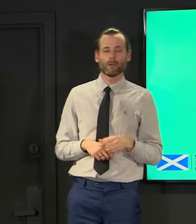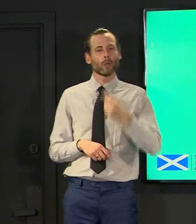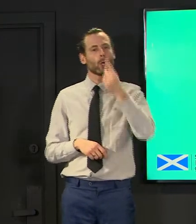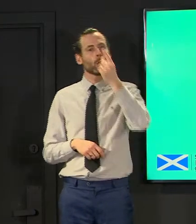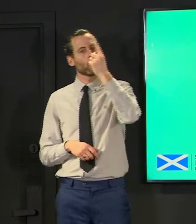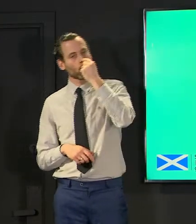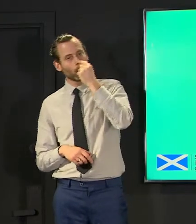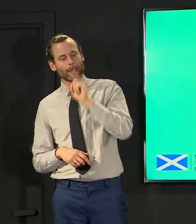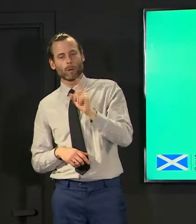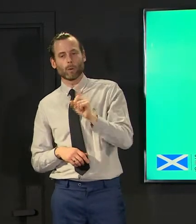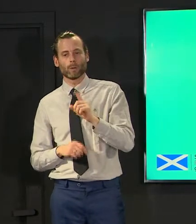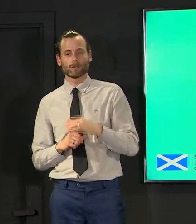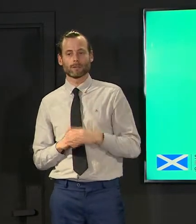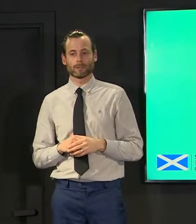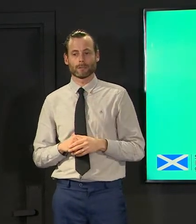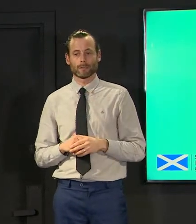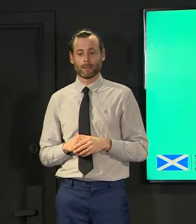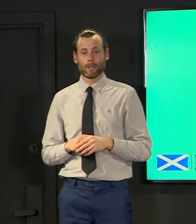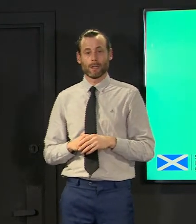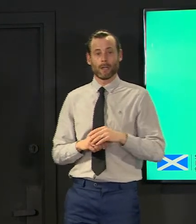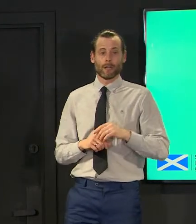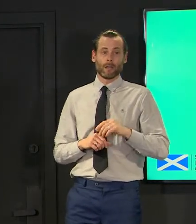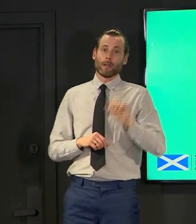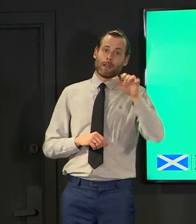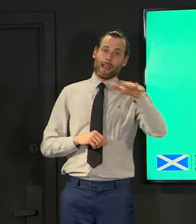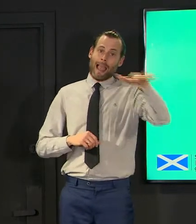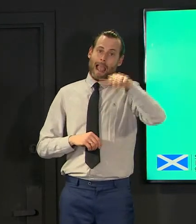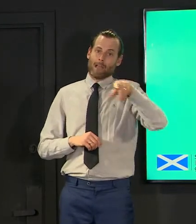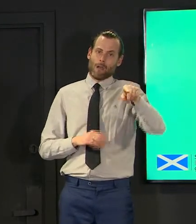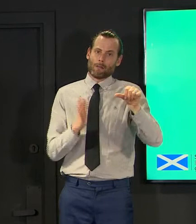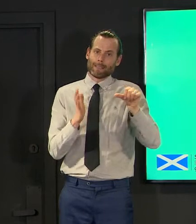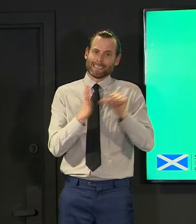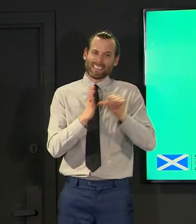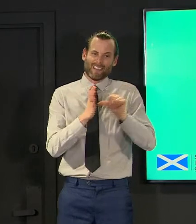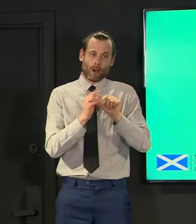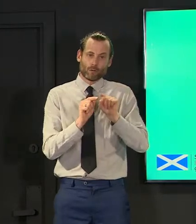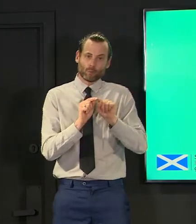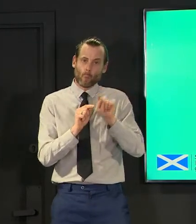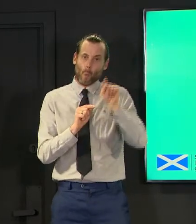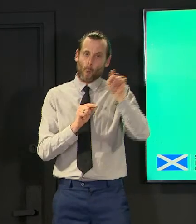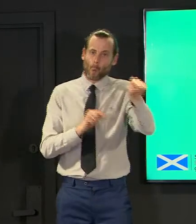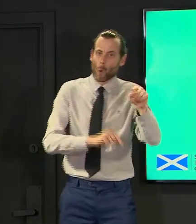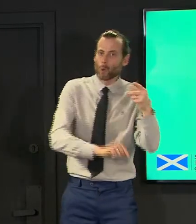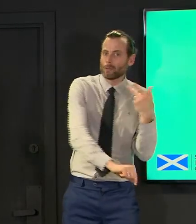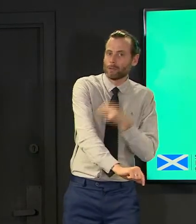that were we are struggling to get to a little bit more than them coming to us so some of it might be